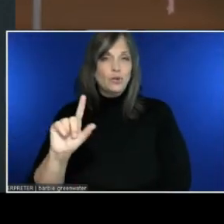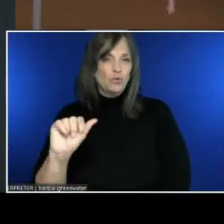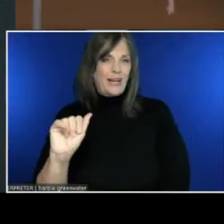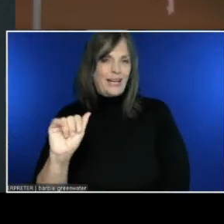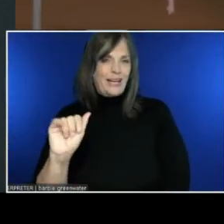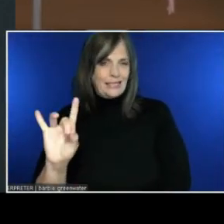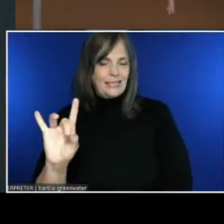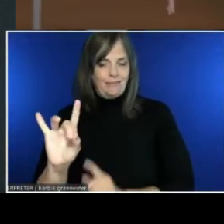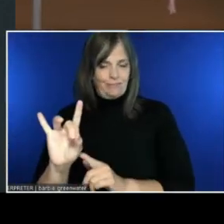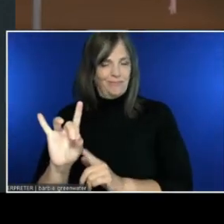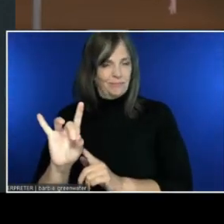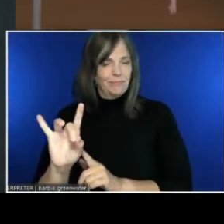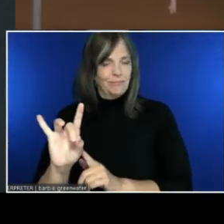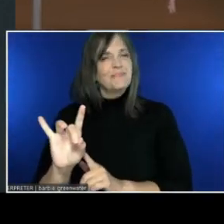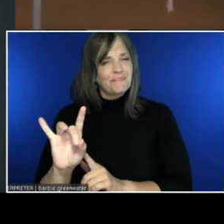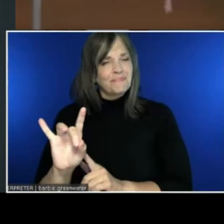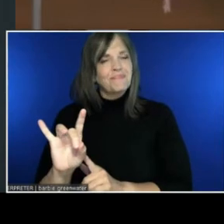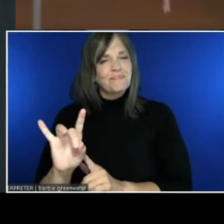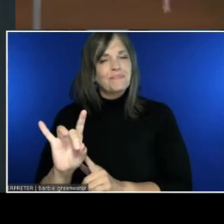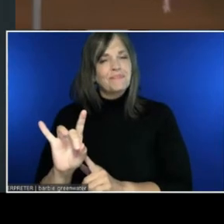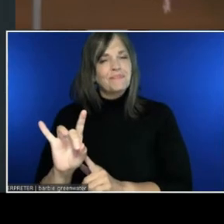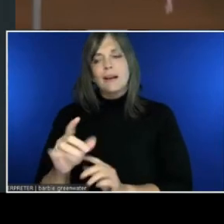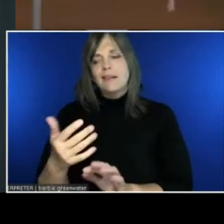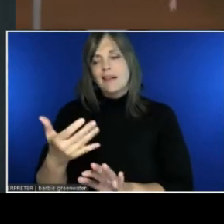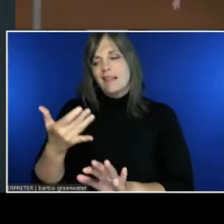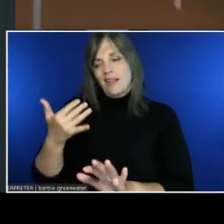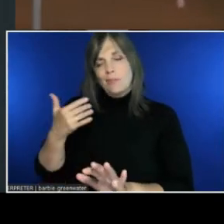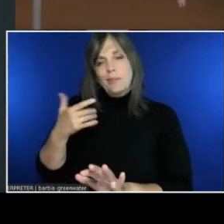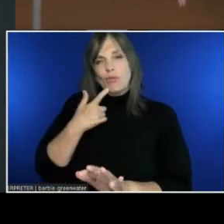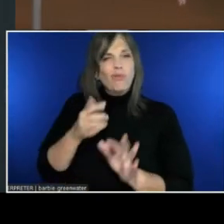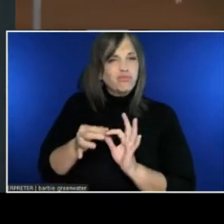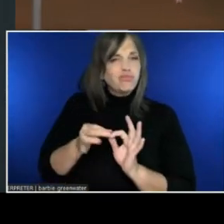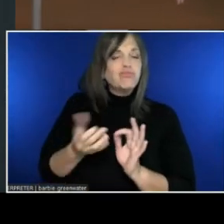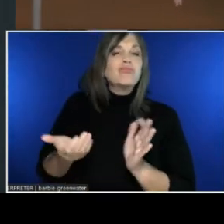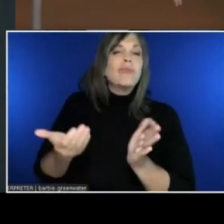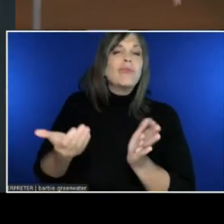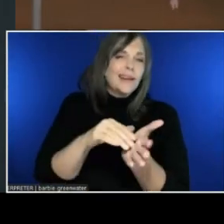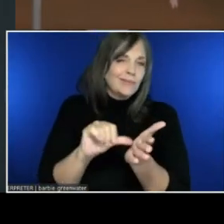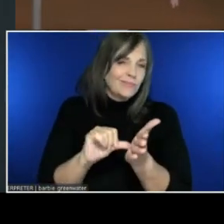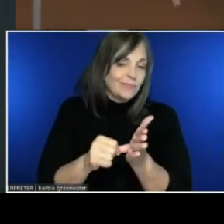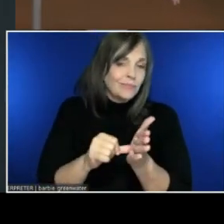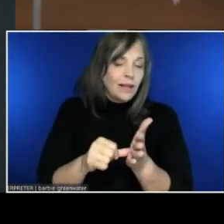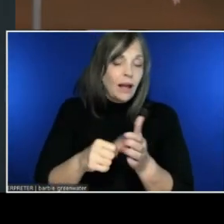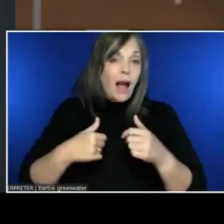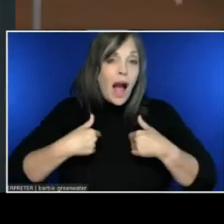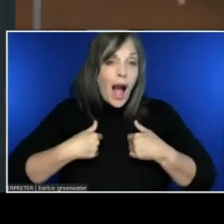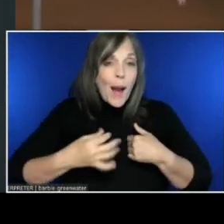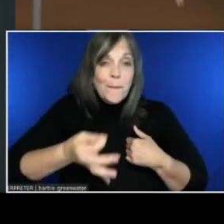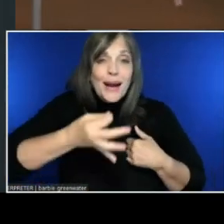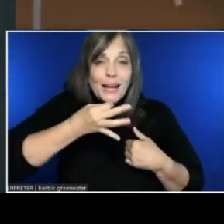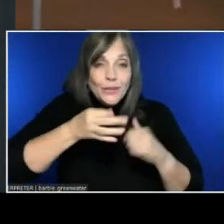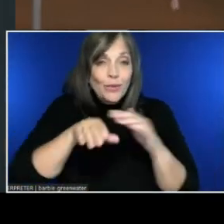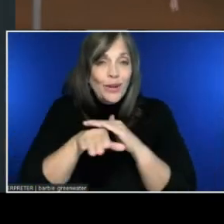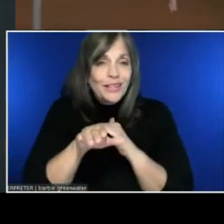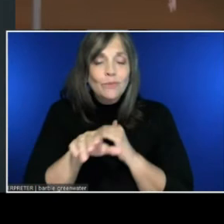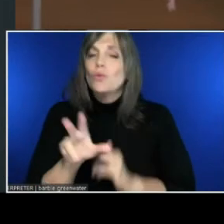I said a few slides ago, and I'll say again: I am not the accessibility expert. I happen to build this really cool feature.